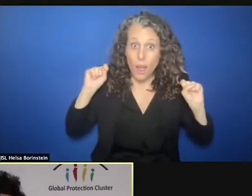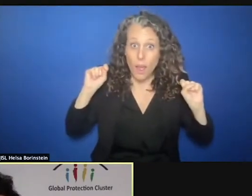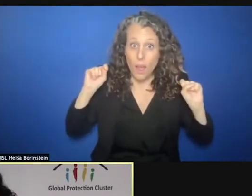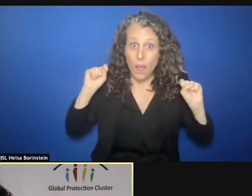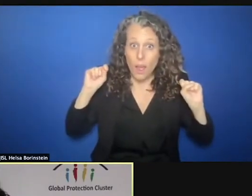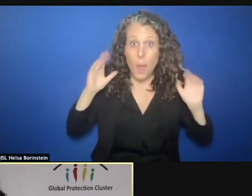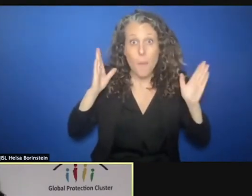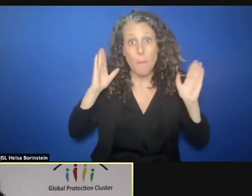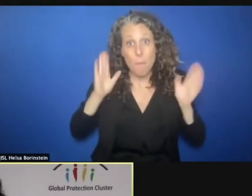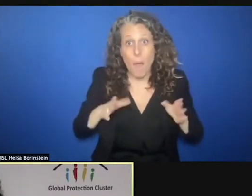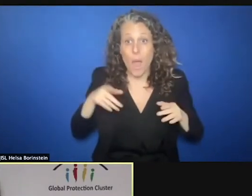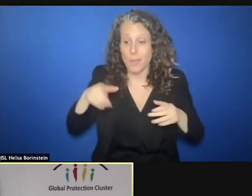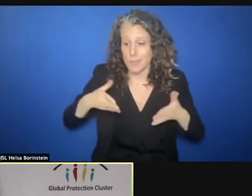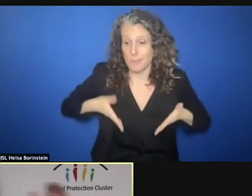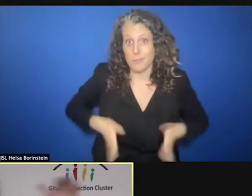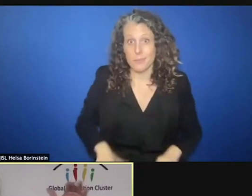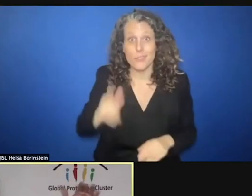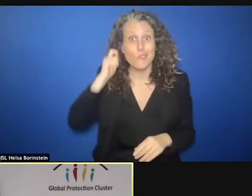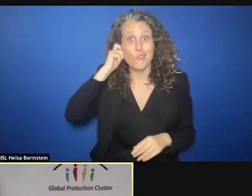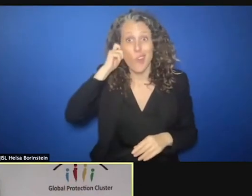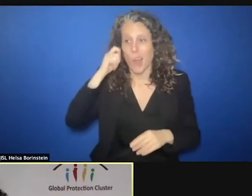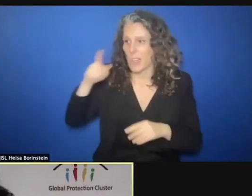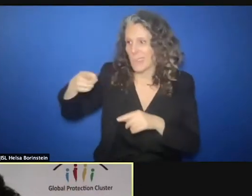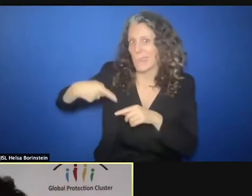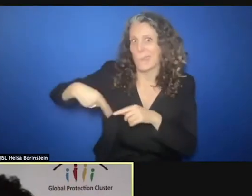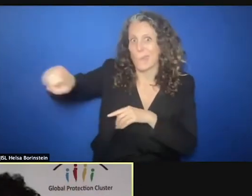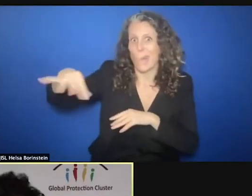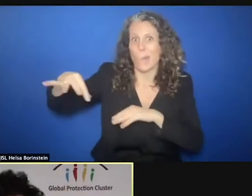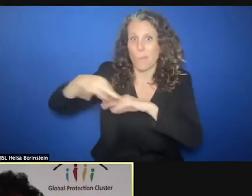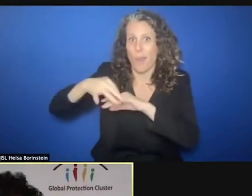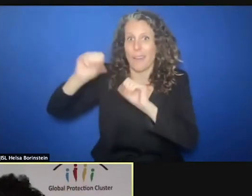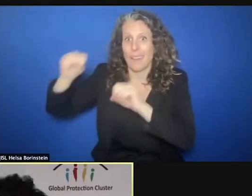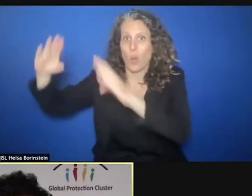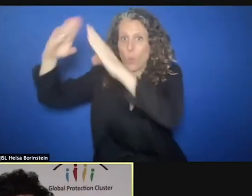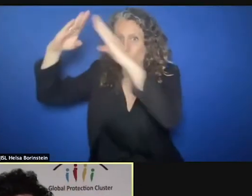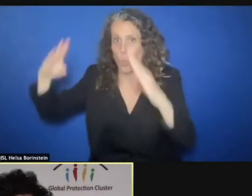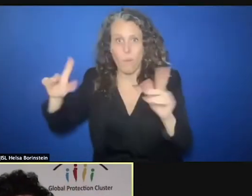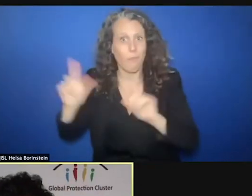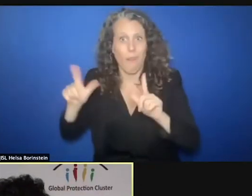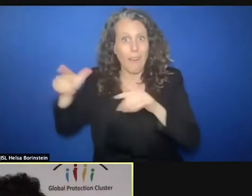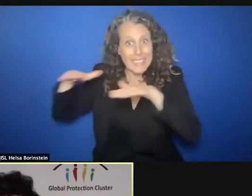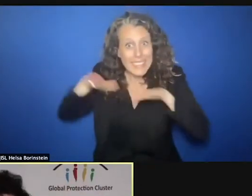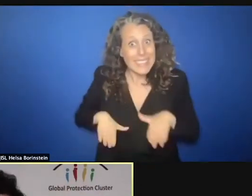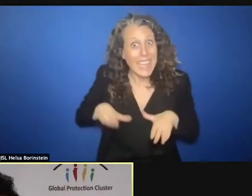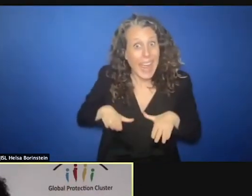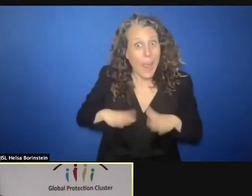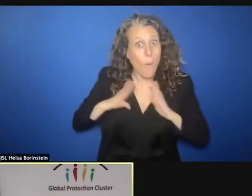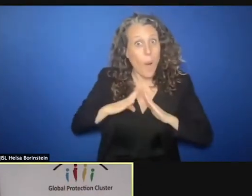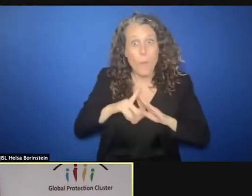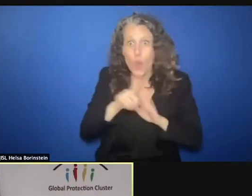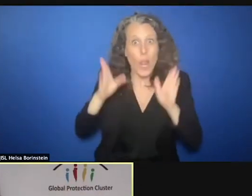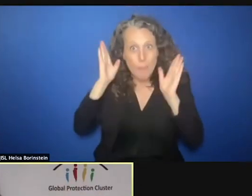young daughter so she can have a roof above her head. Shelter protects. When a family has food